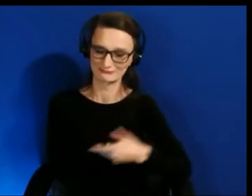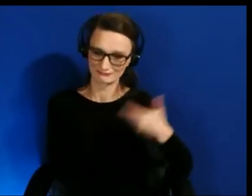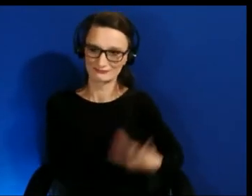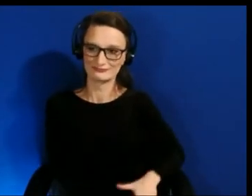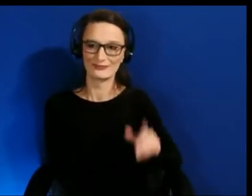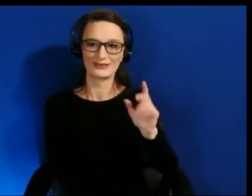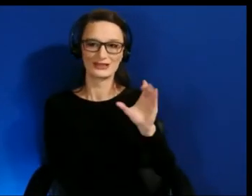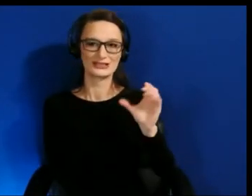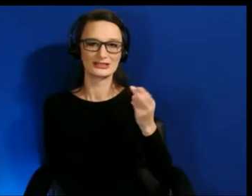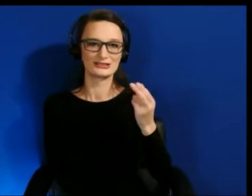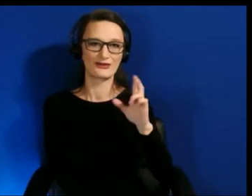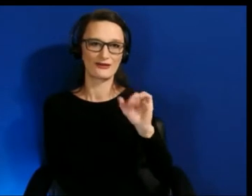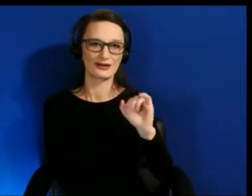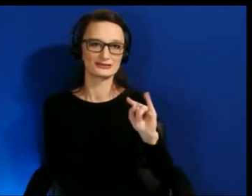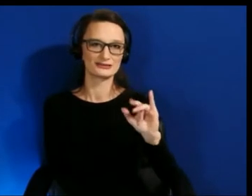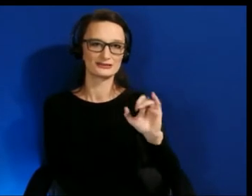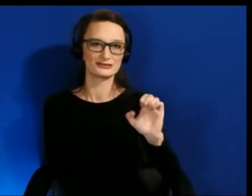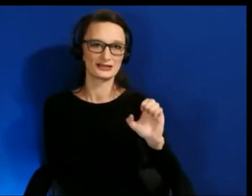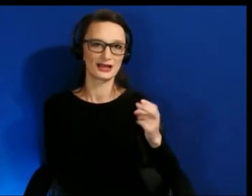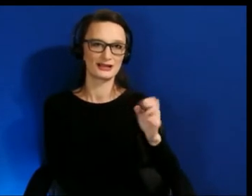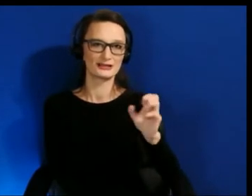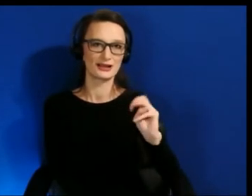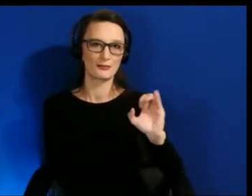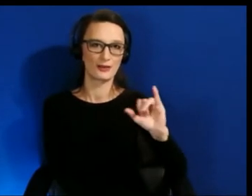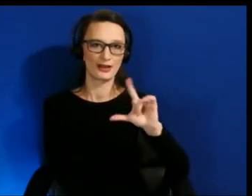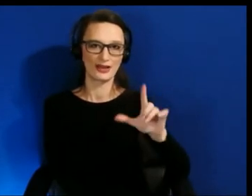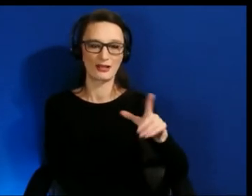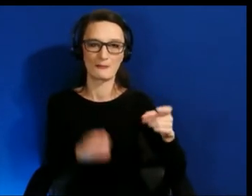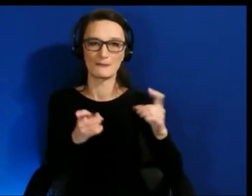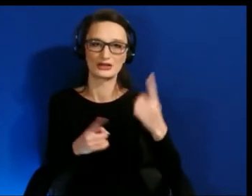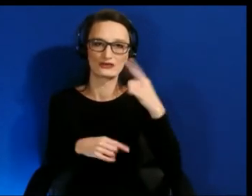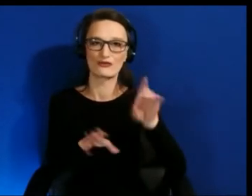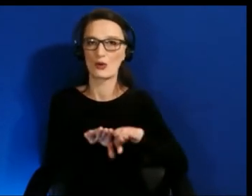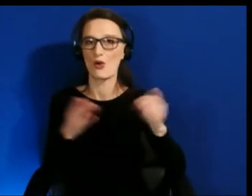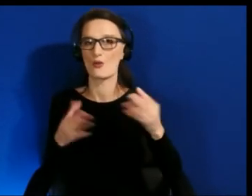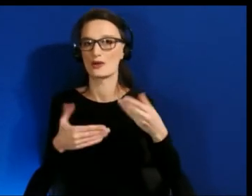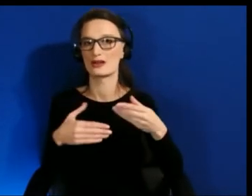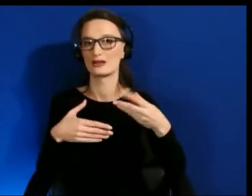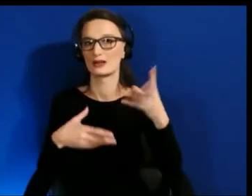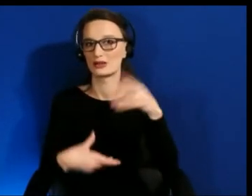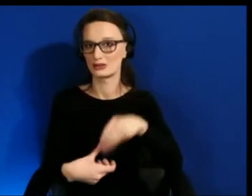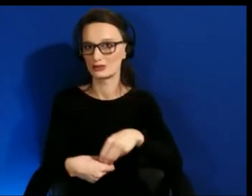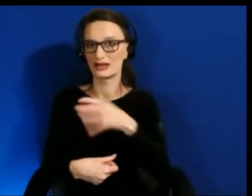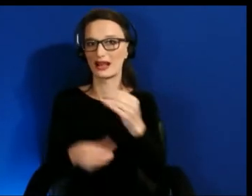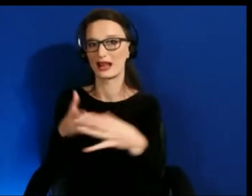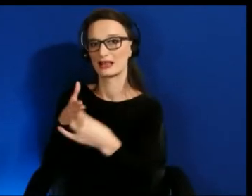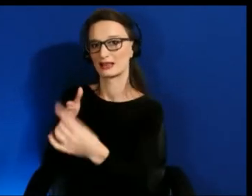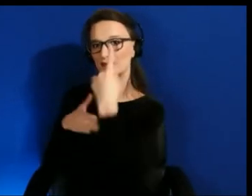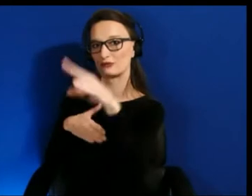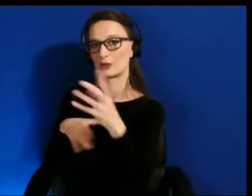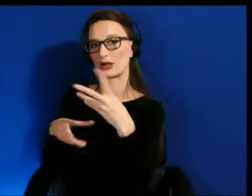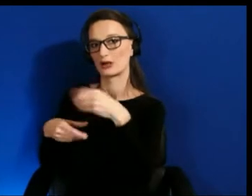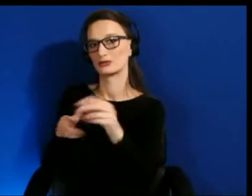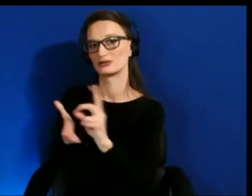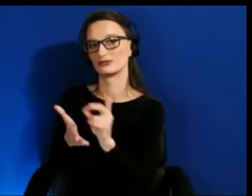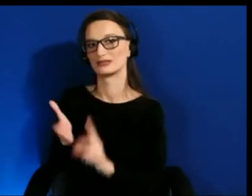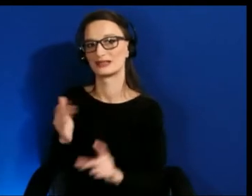I'm Christine Hemphill, I'm the Managing Director of Open Inclusion, I'm also the lead for the inclusive design for XR work stream as part of XR Access.